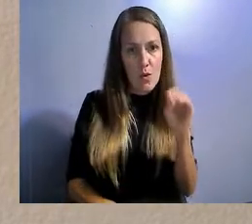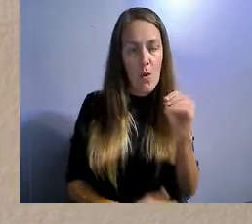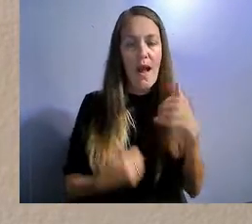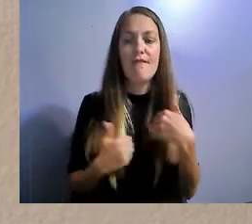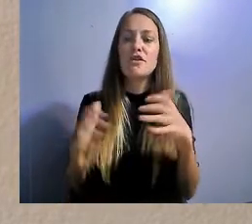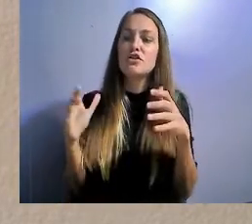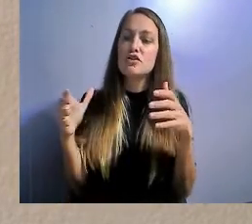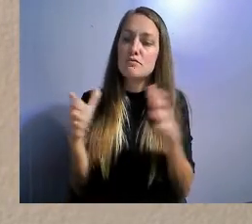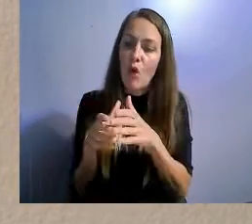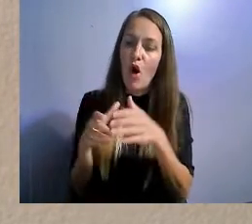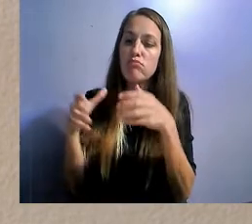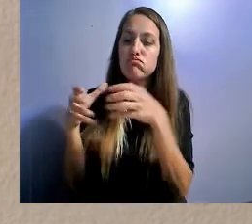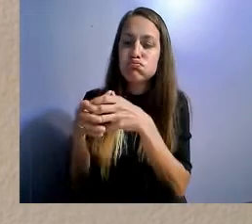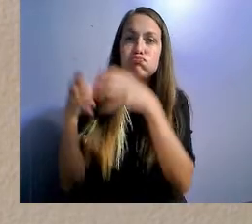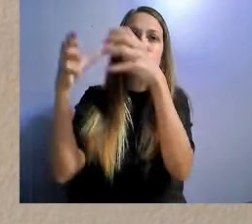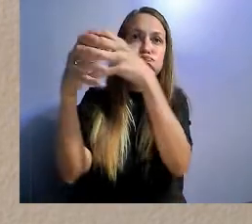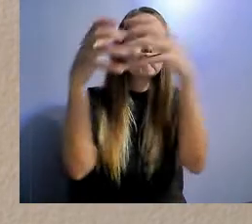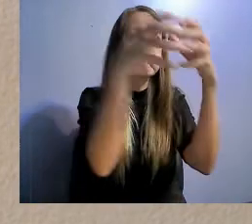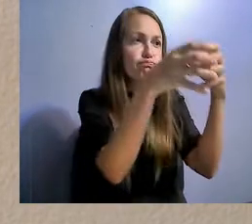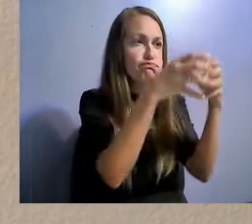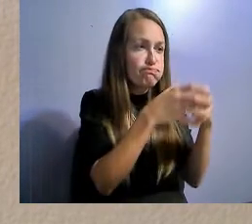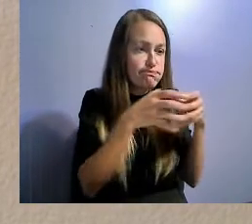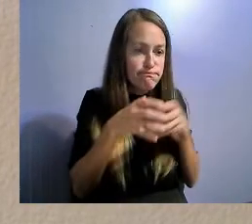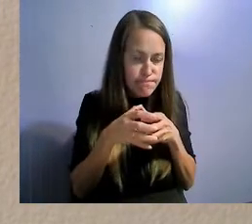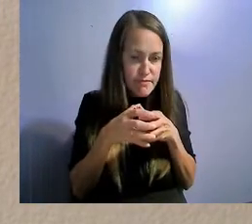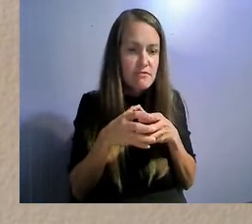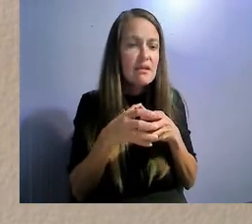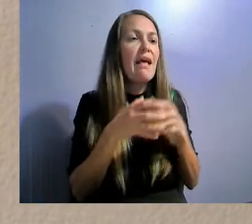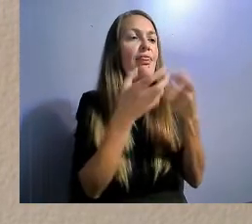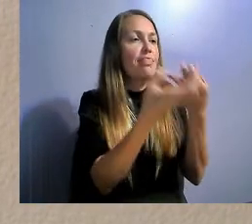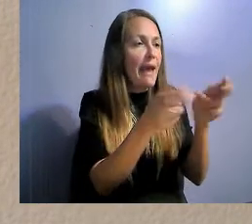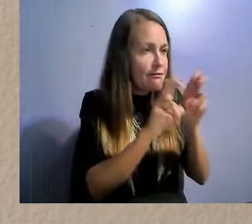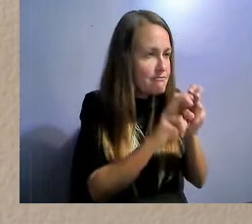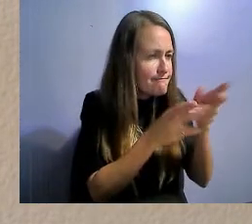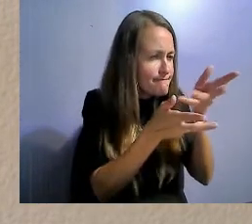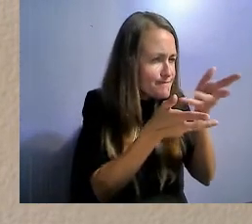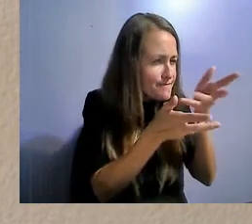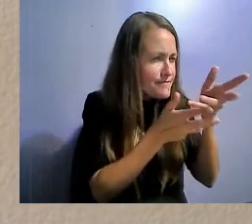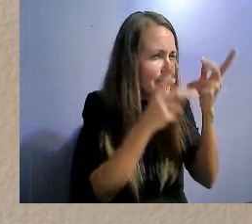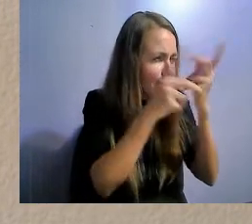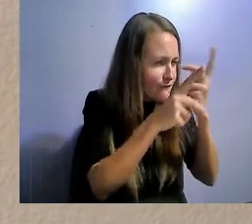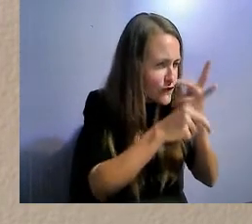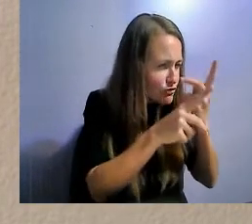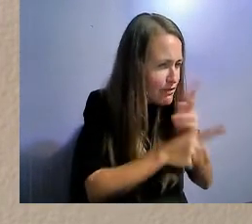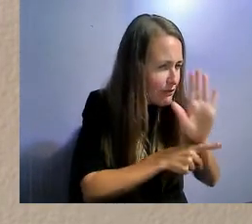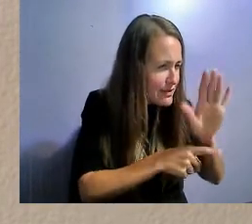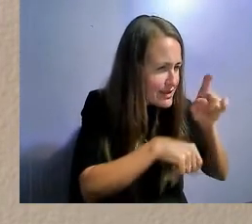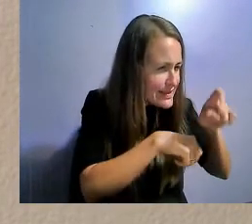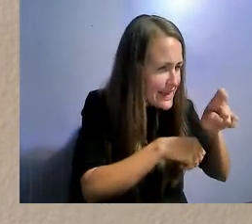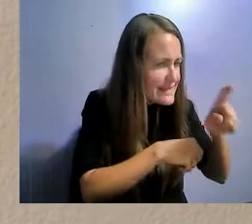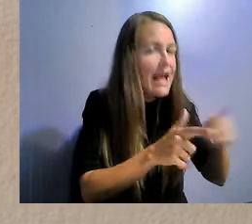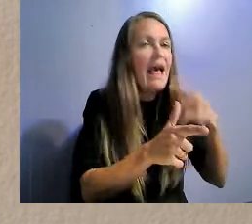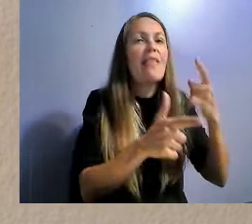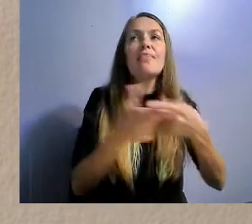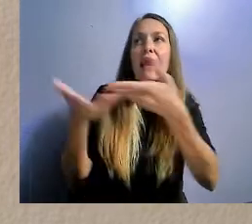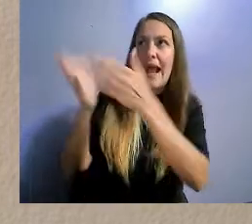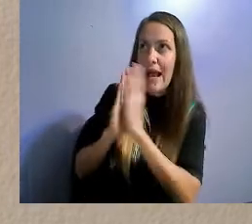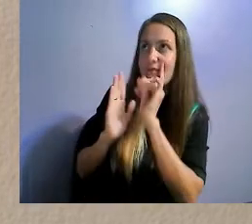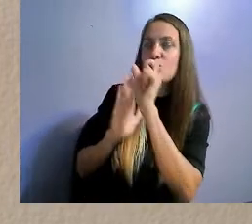us at the statewide level and that we will be able to cooperate with one another to have that beautiful balance of